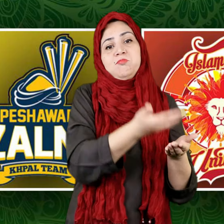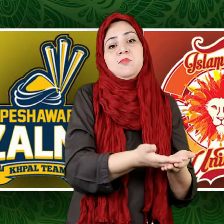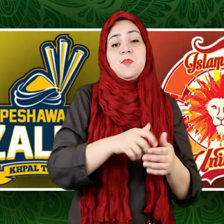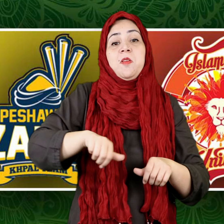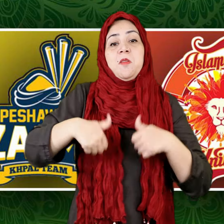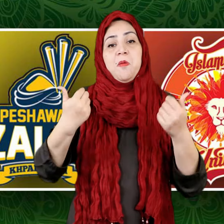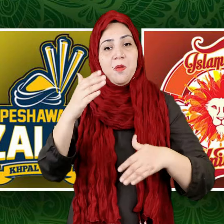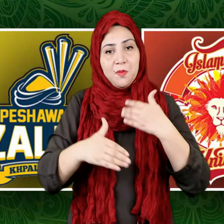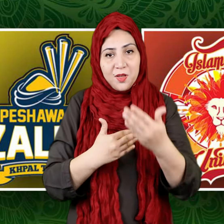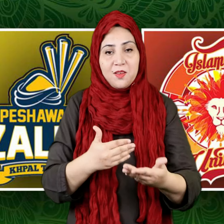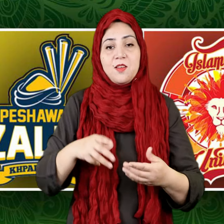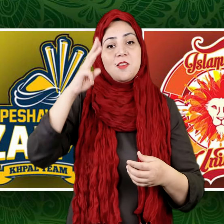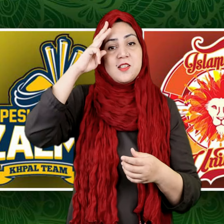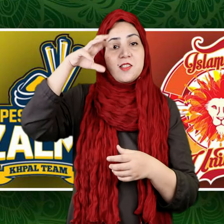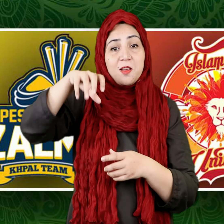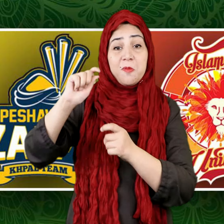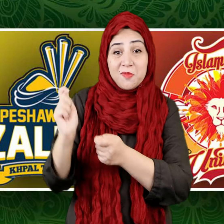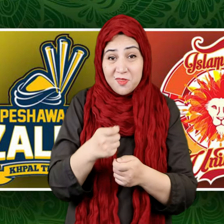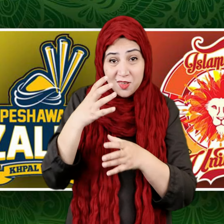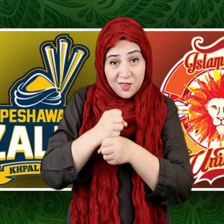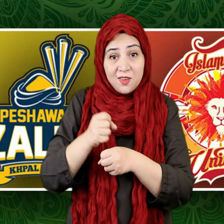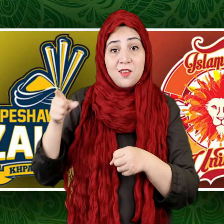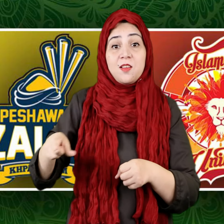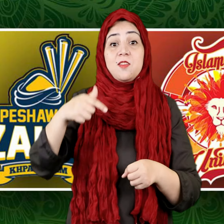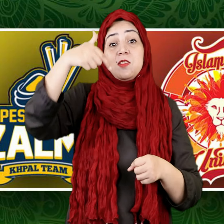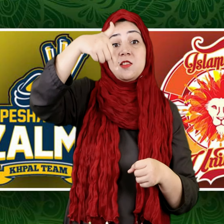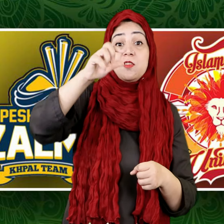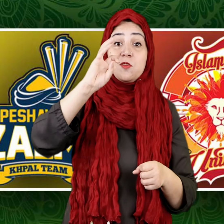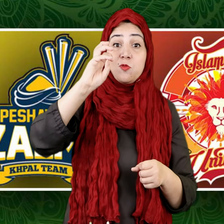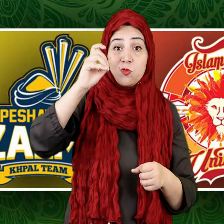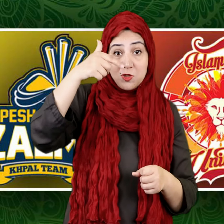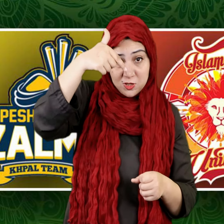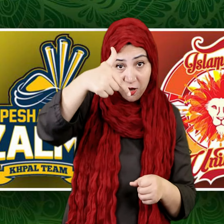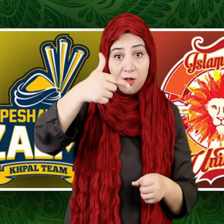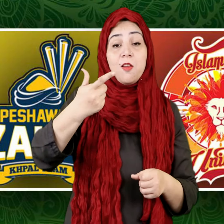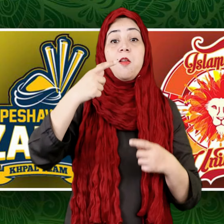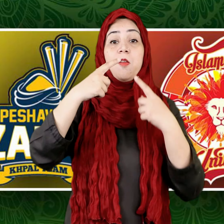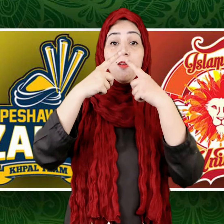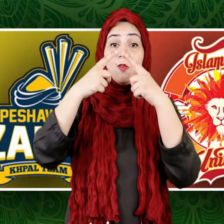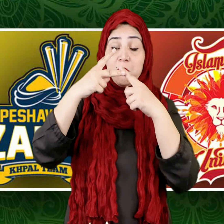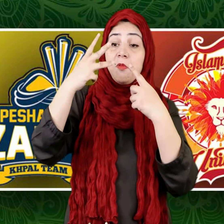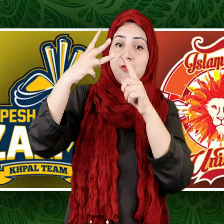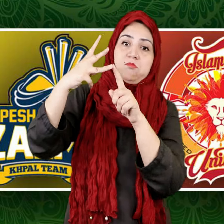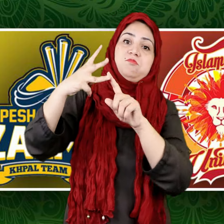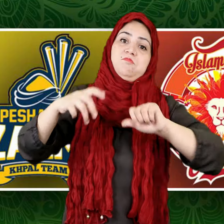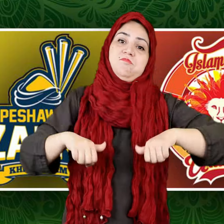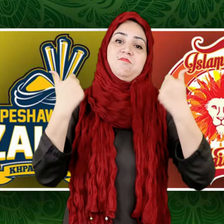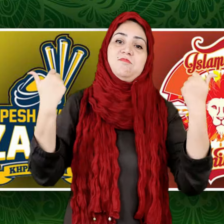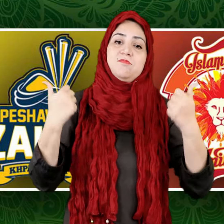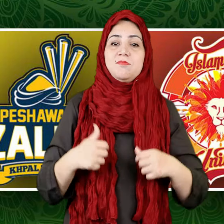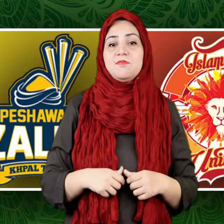With this success, Islamabad United has secured 7 points and is now in third place on the points table.